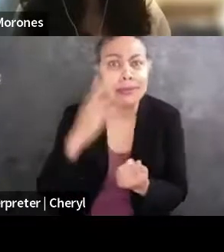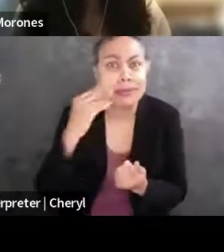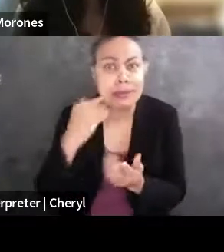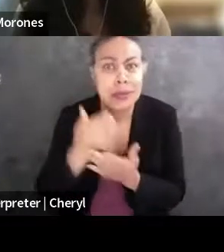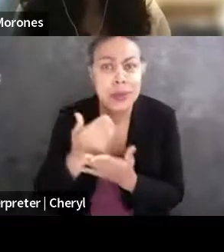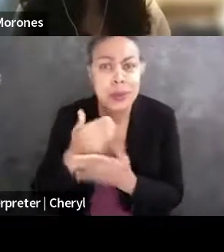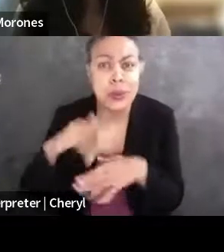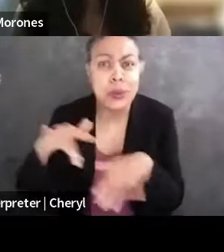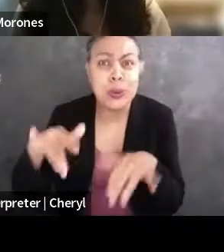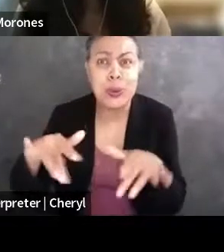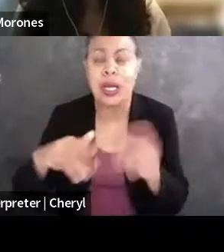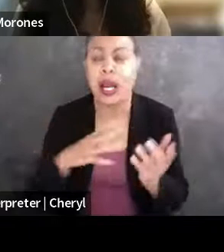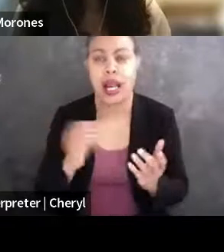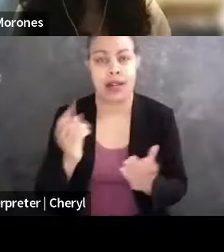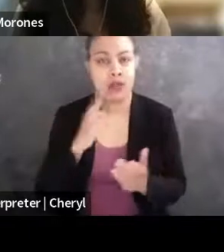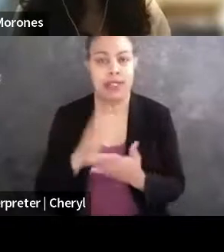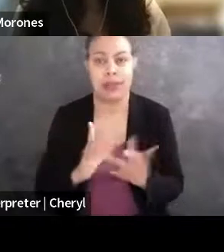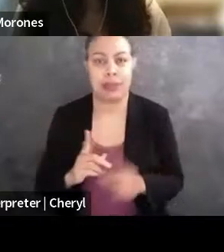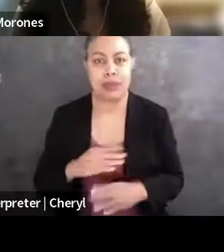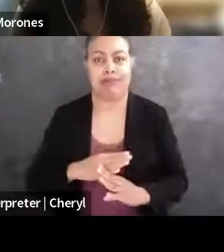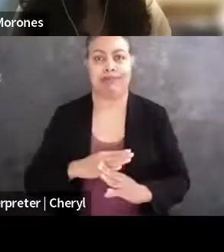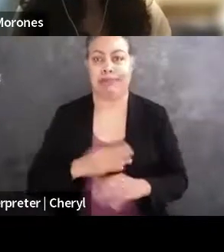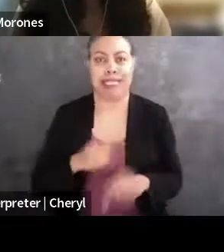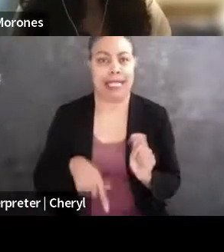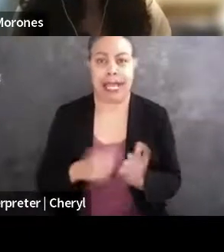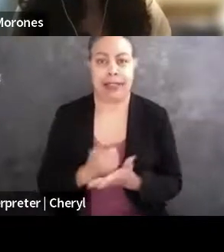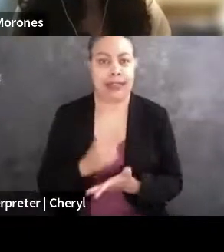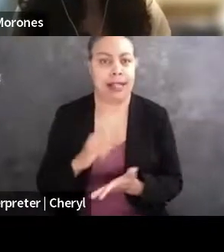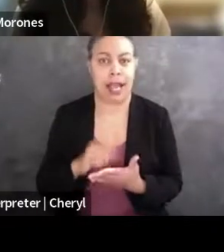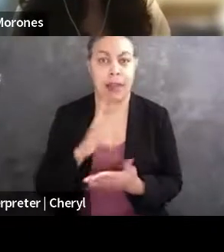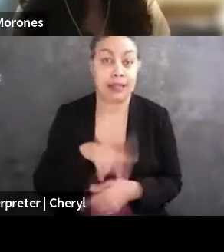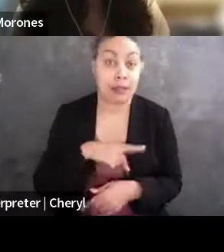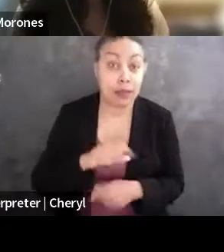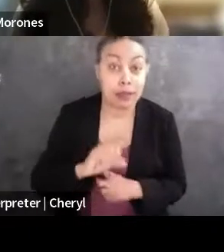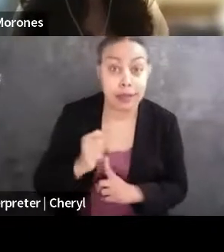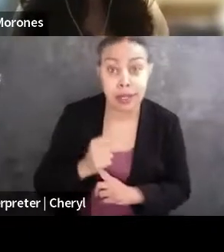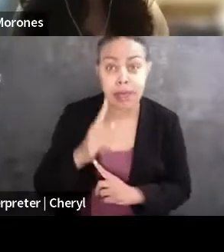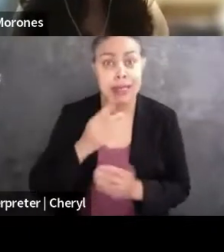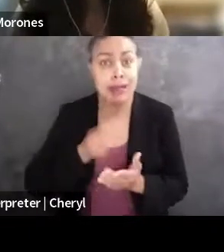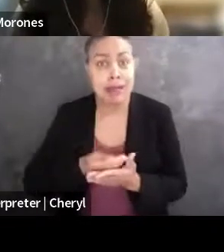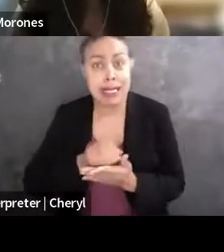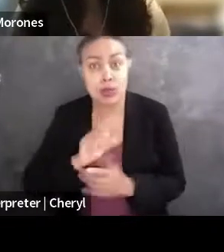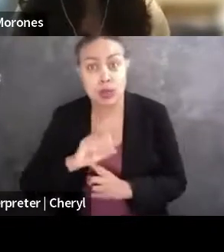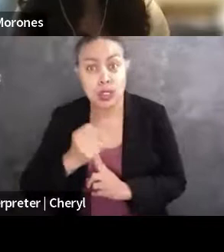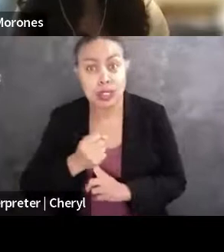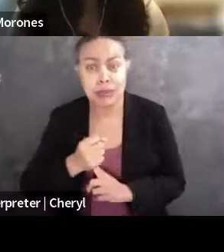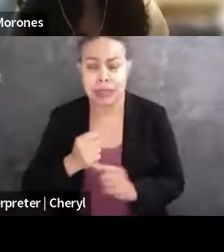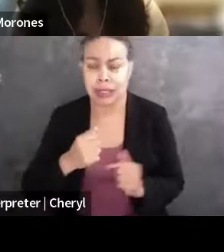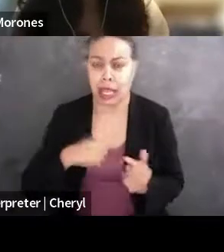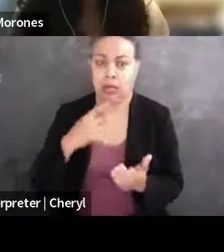they may or may not be an option because of personal circumstances, because of financial circumstances, I, you know, I was really struck by what you were saying about like,